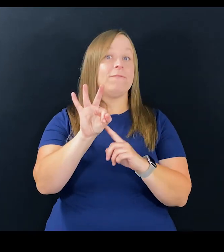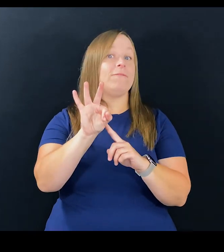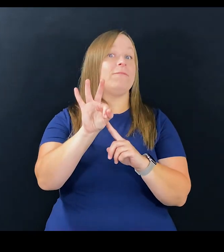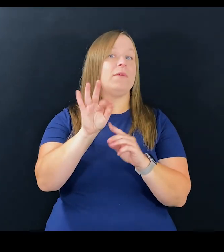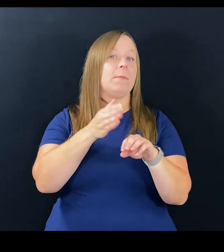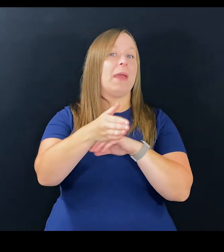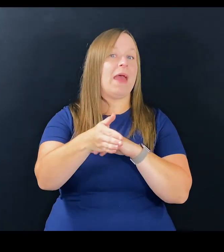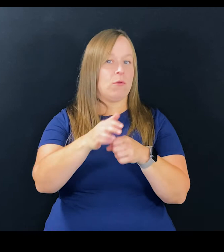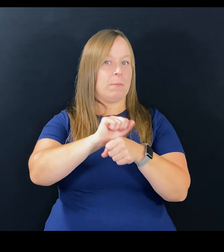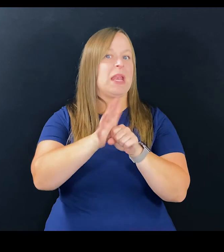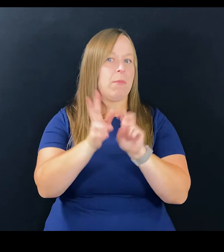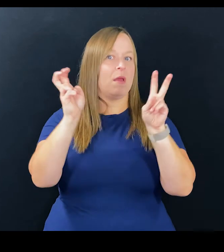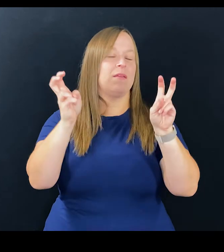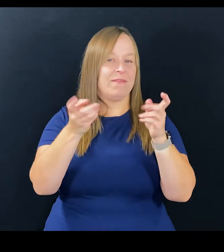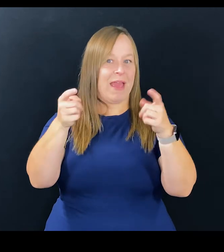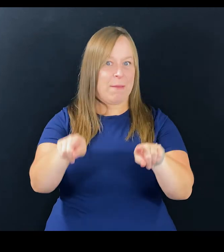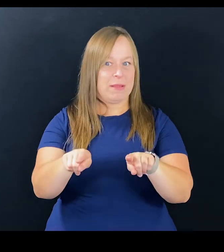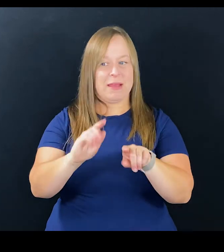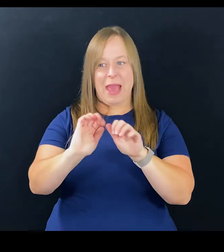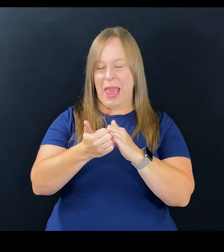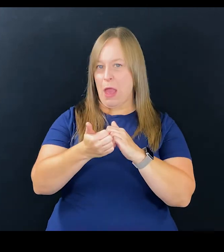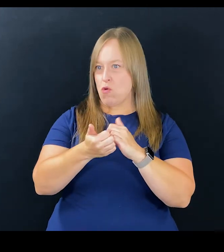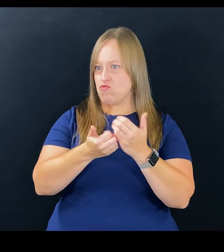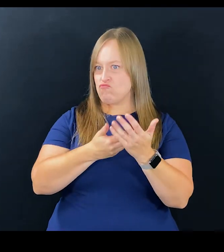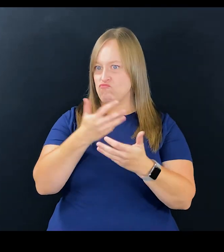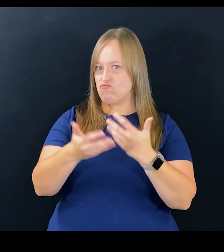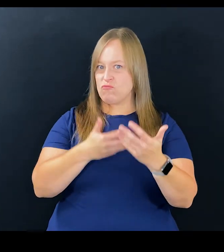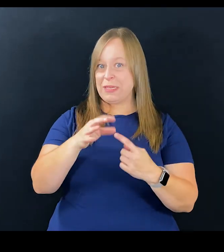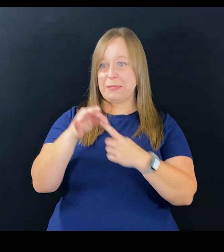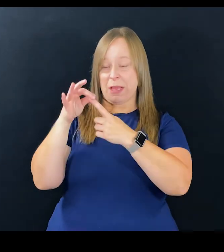if we ever get post pandemic, how it is that,